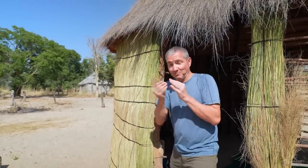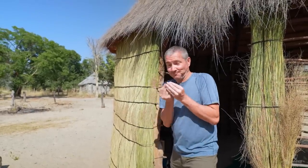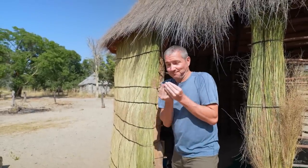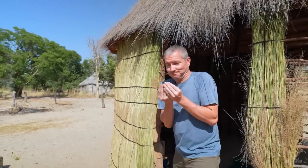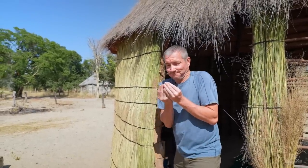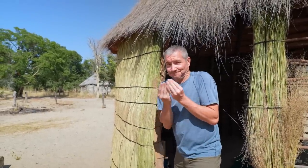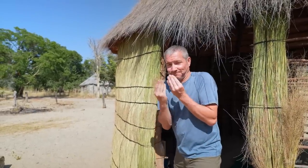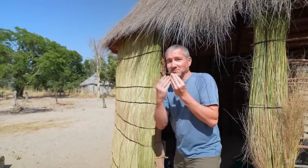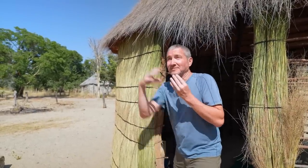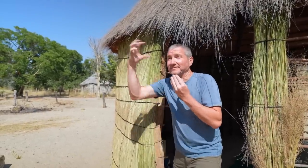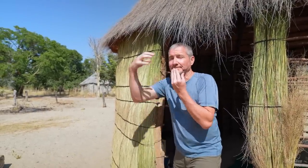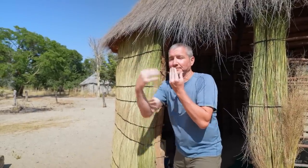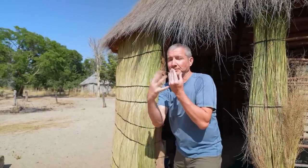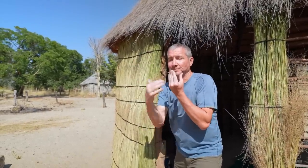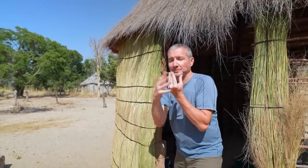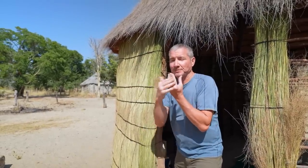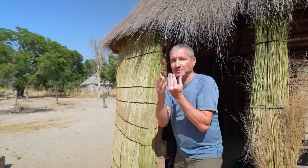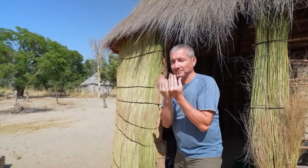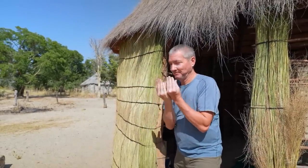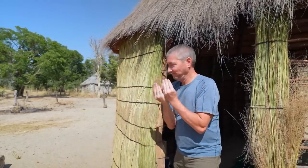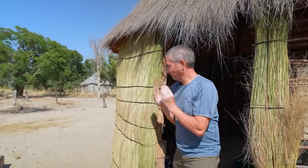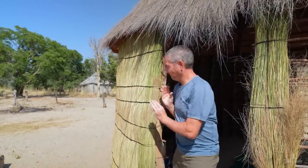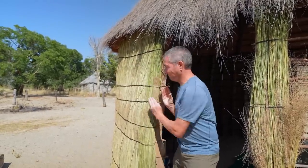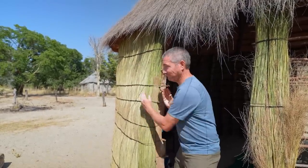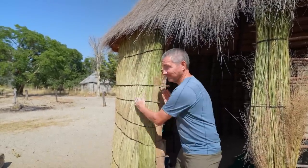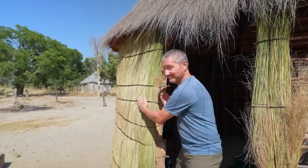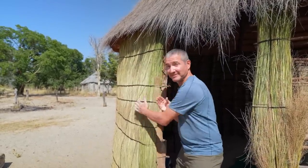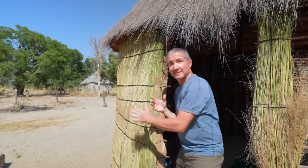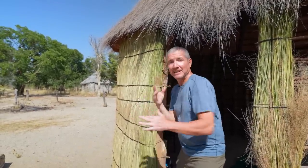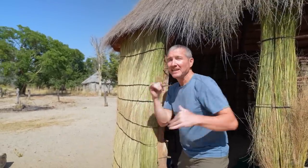More grass will be added as needed to reinforce the walls.